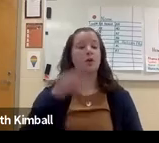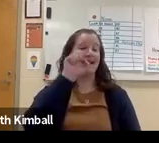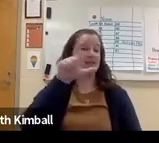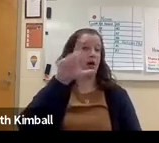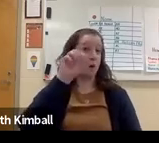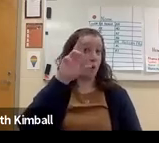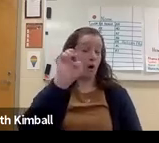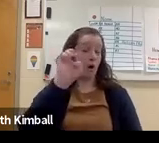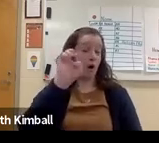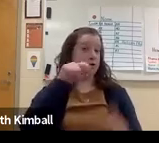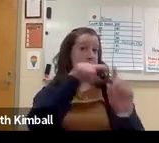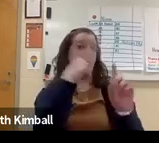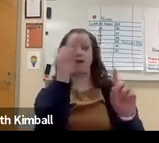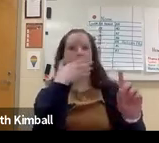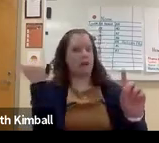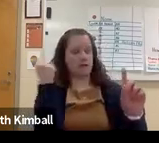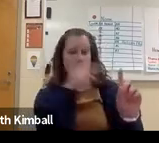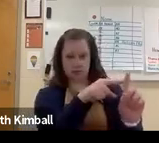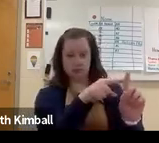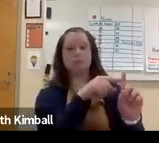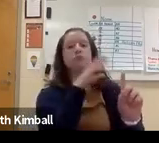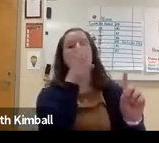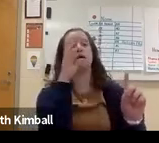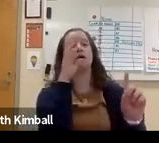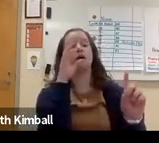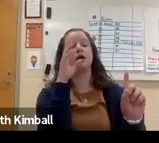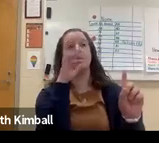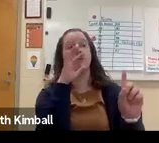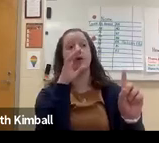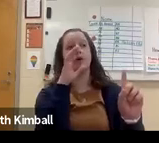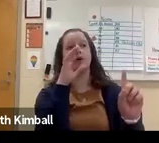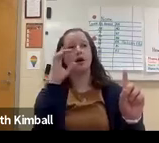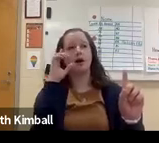are used in computer science? ASL Core is actually one of the best.